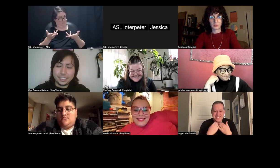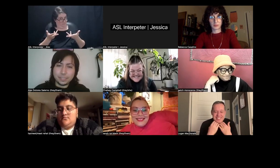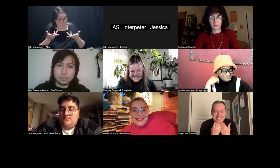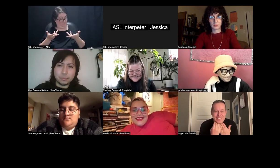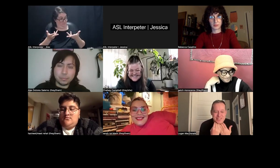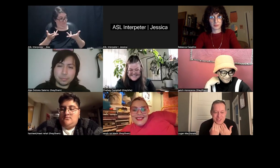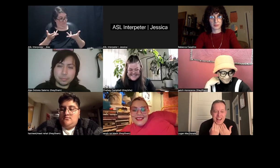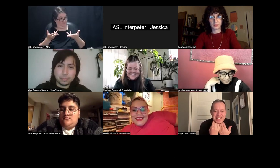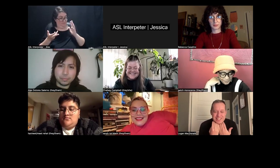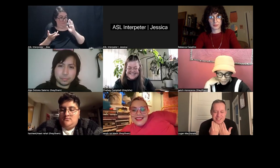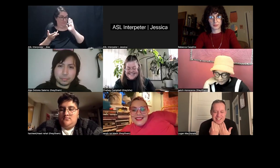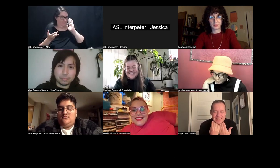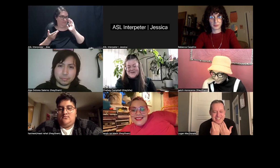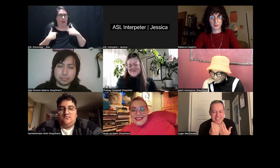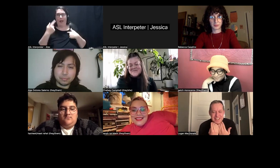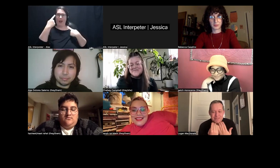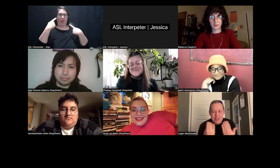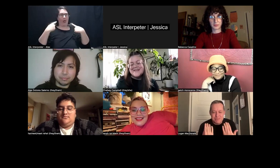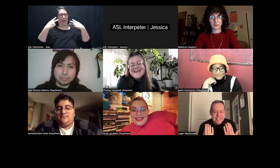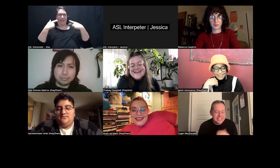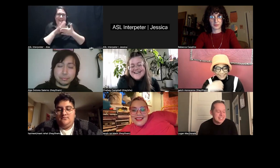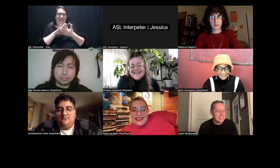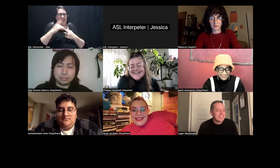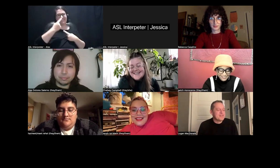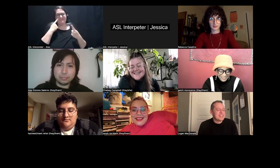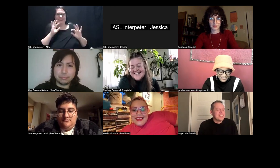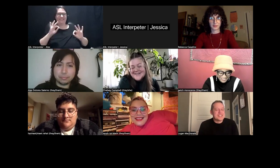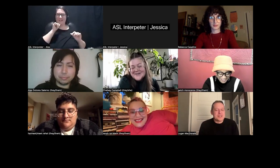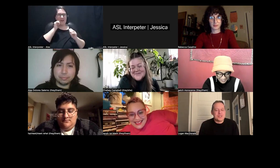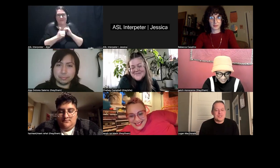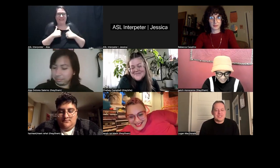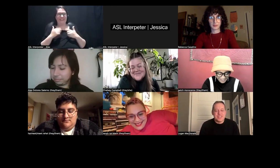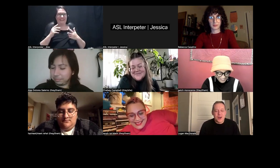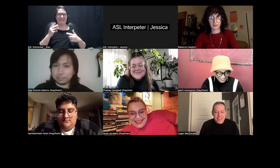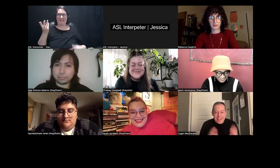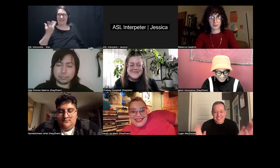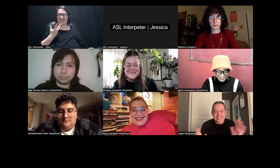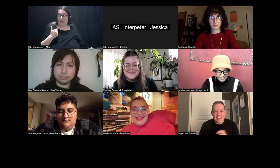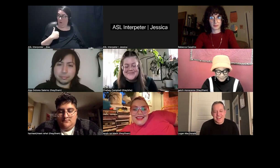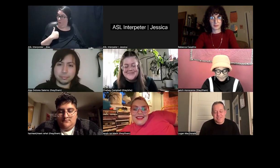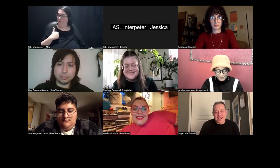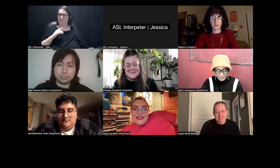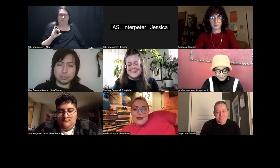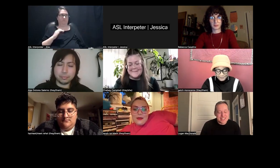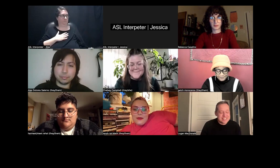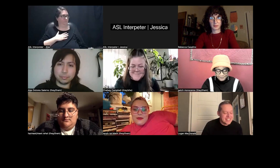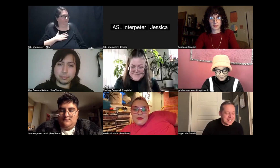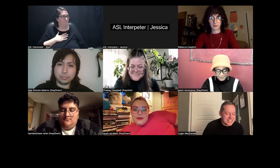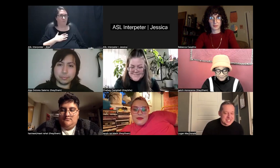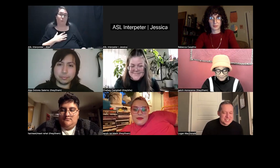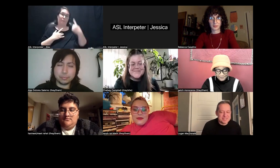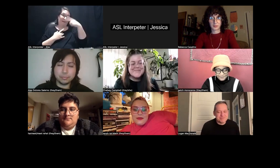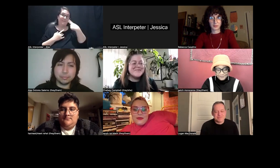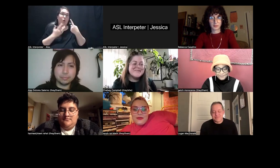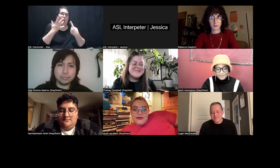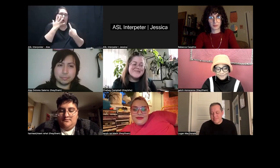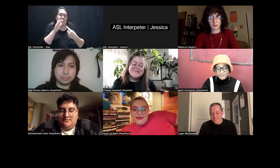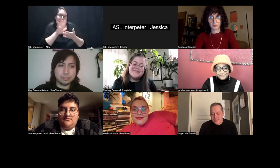And I was like, "Look at this kind face, I'm not mean." So all that to say, I have a kind face.